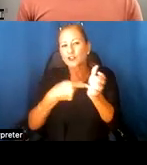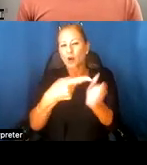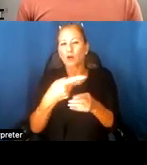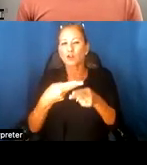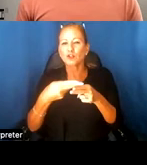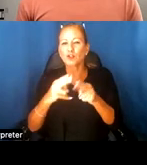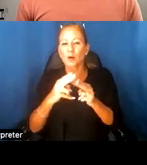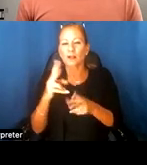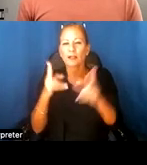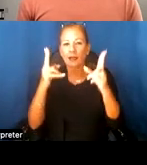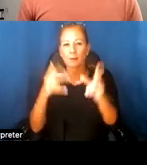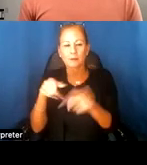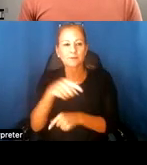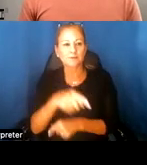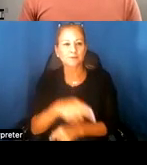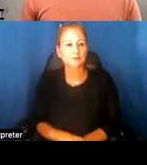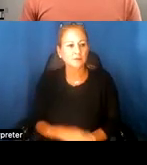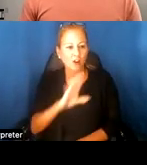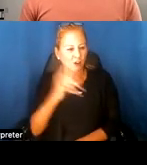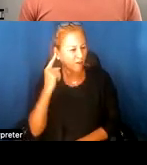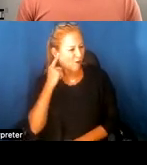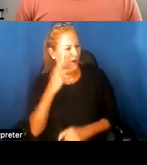I heard you never tasted the bean pie. I'm a Muslim American I'm ready to have